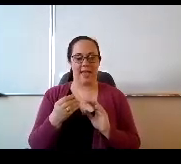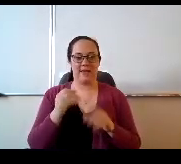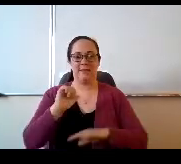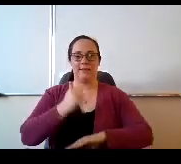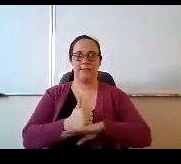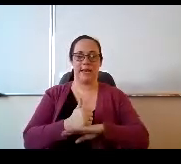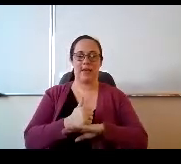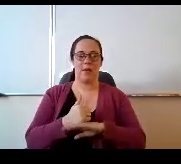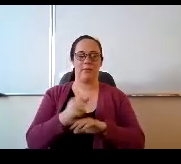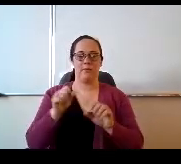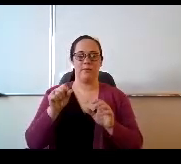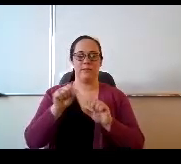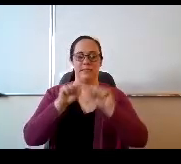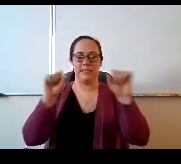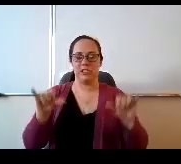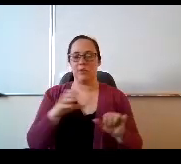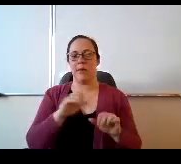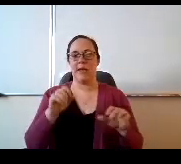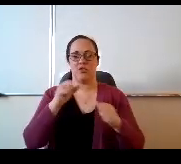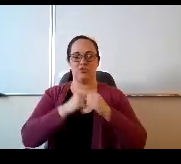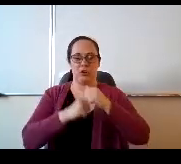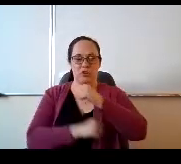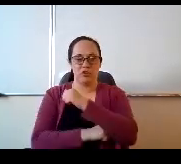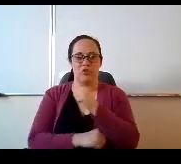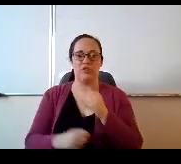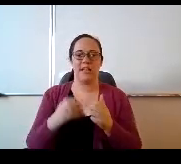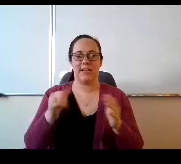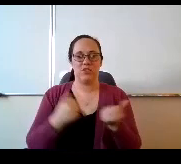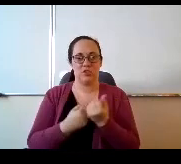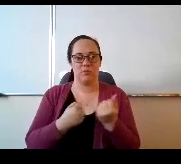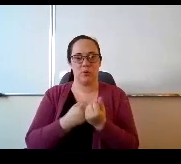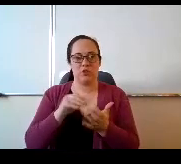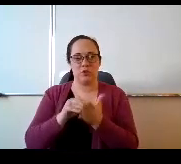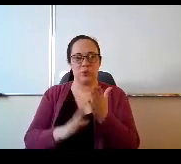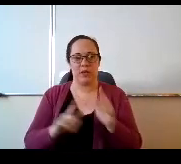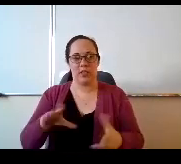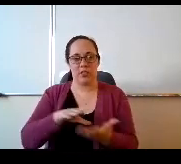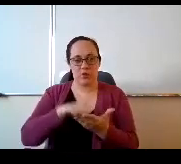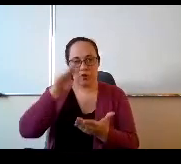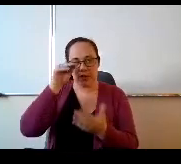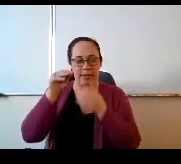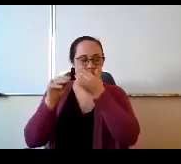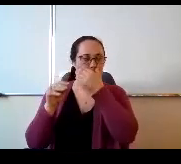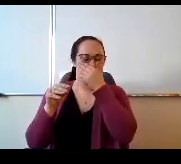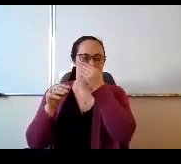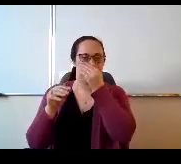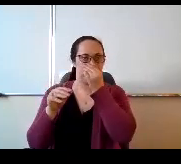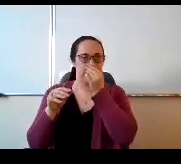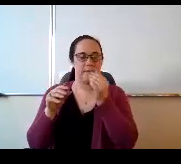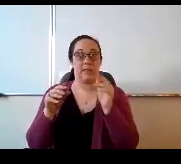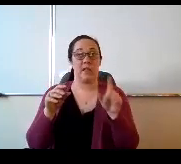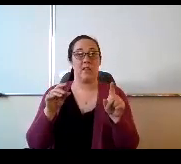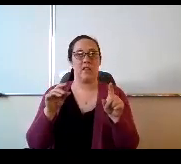in place that support students and student learning. So that nobody falls through the crack or through the cracks continue